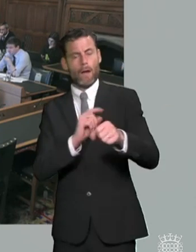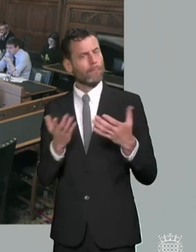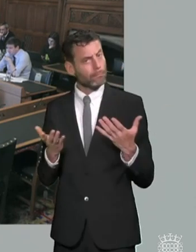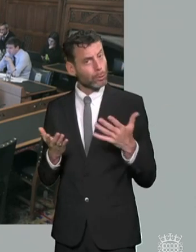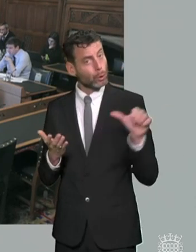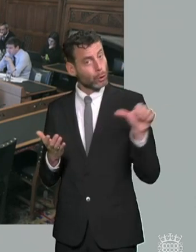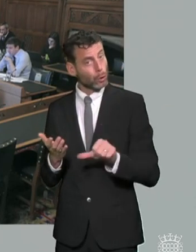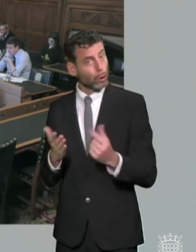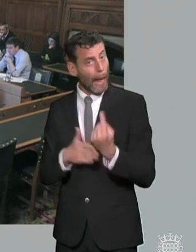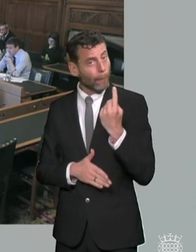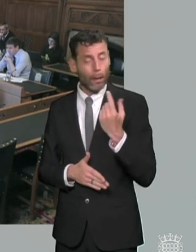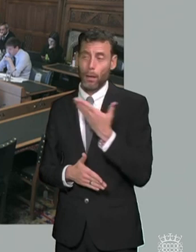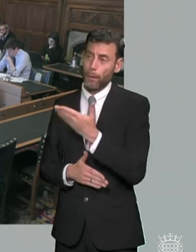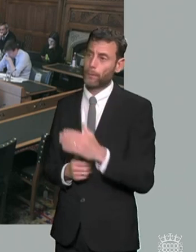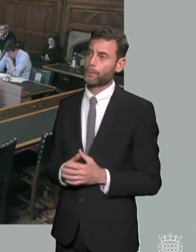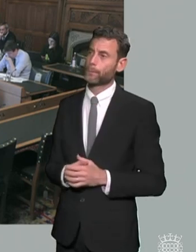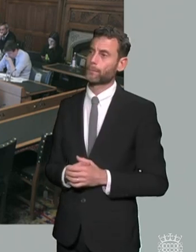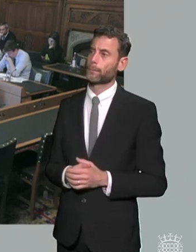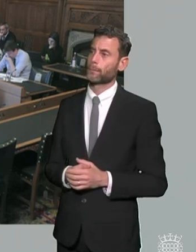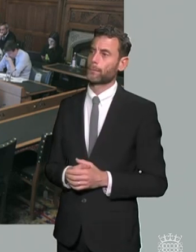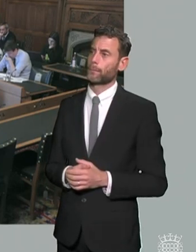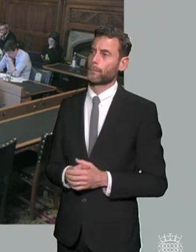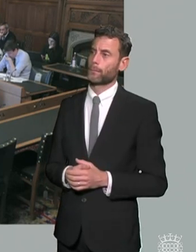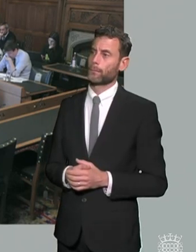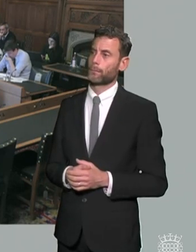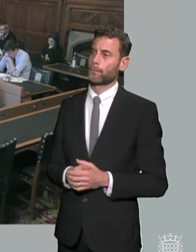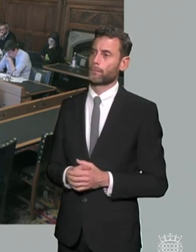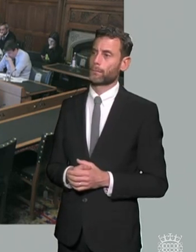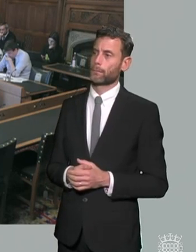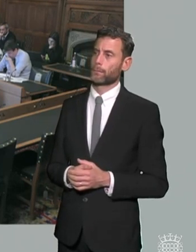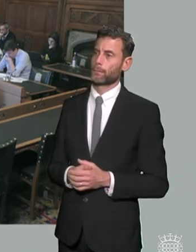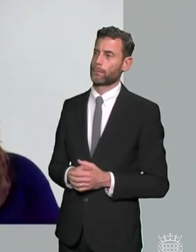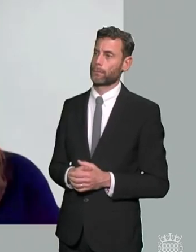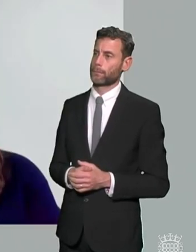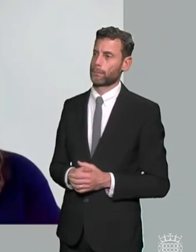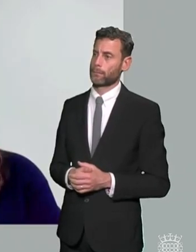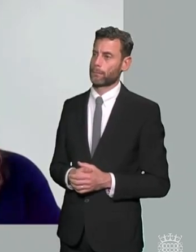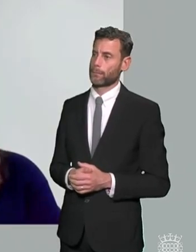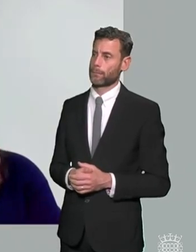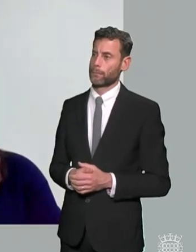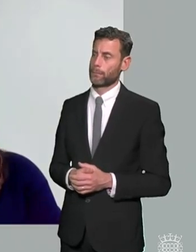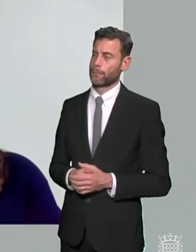um ali why didn't you start sure i mean i think um you know when you look at what's happened